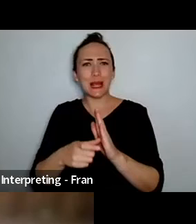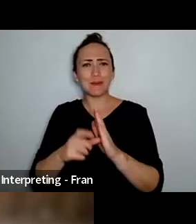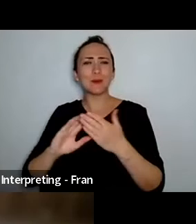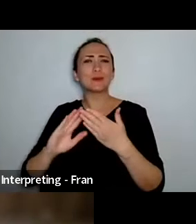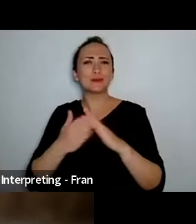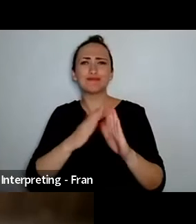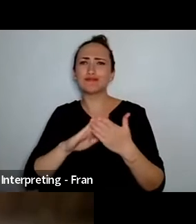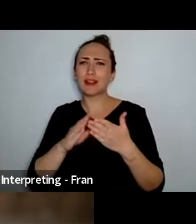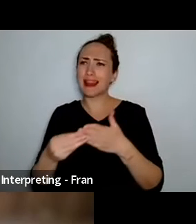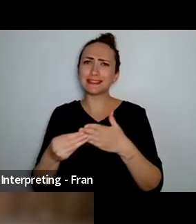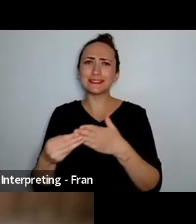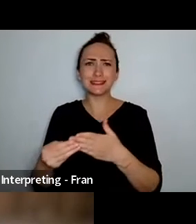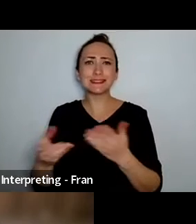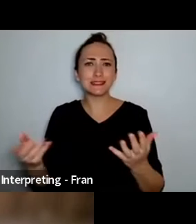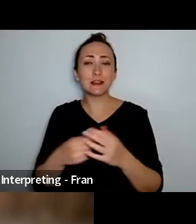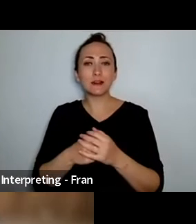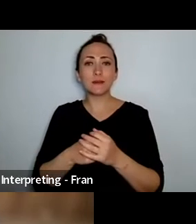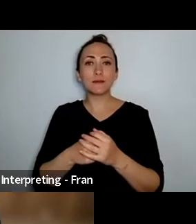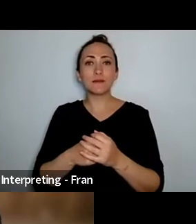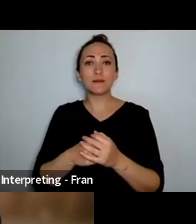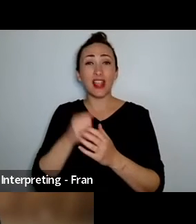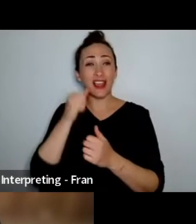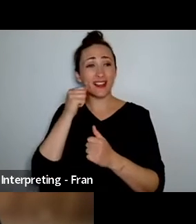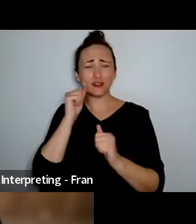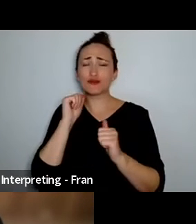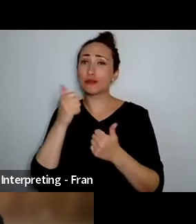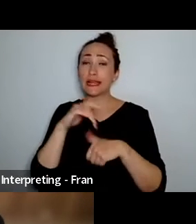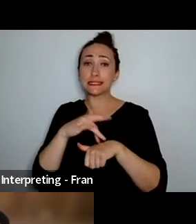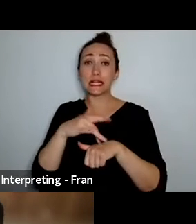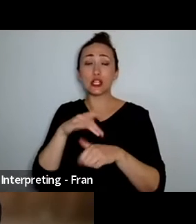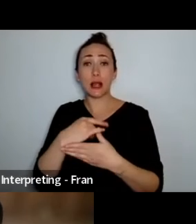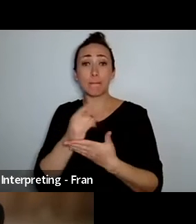has really looked at what does our leadership look like and it may look different than traditional